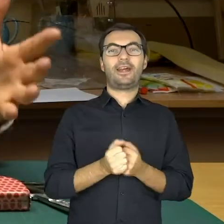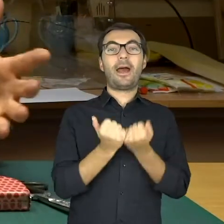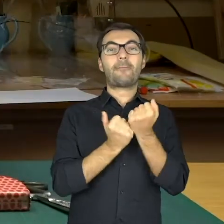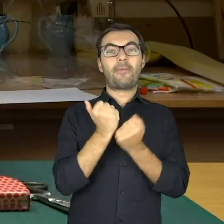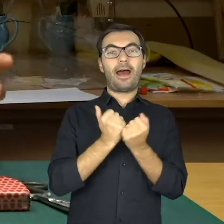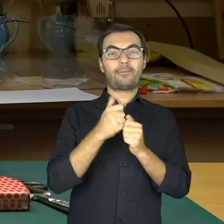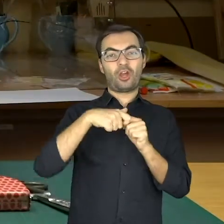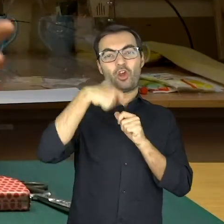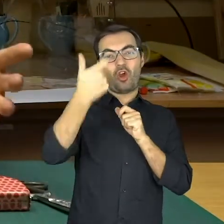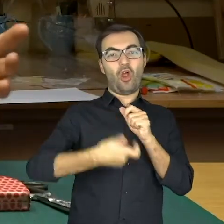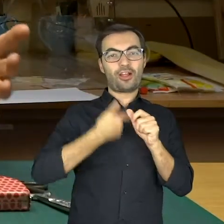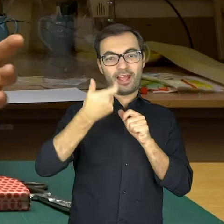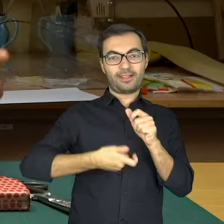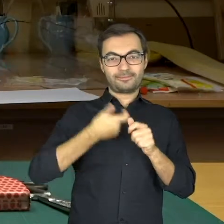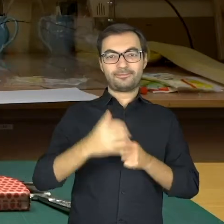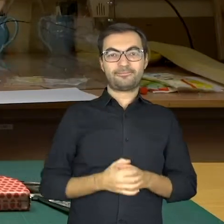A roll of toilet paper.